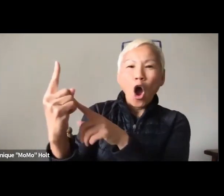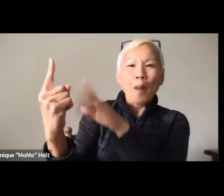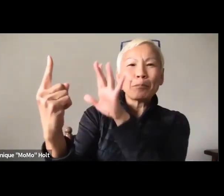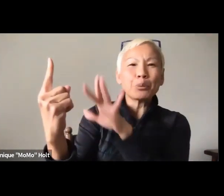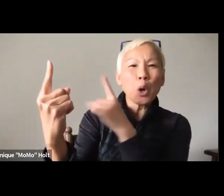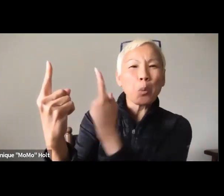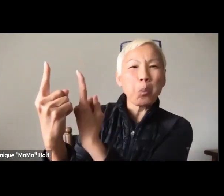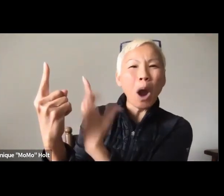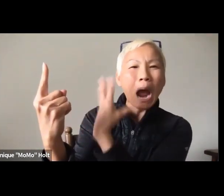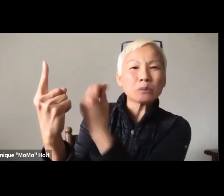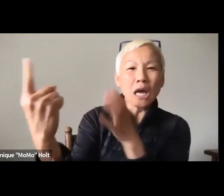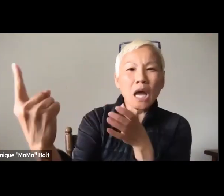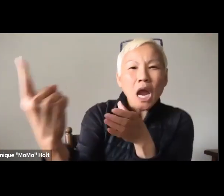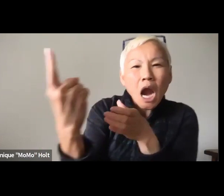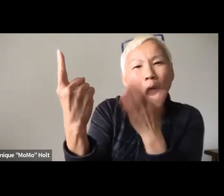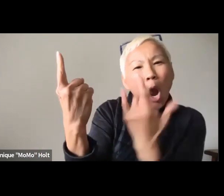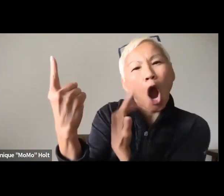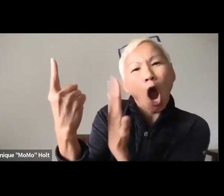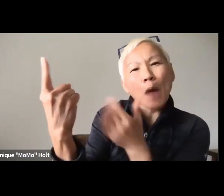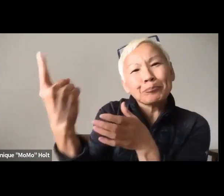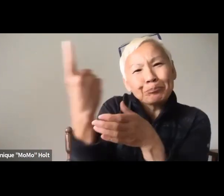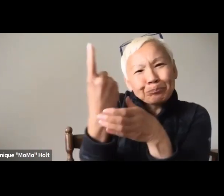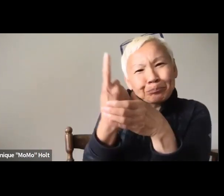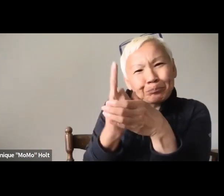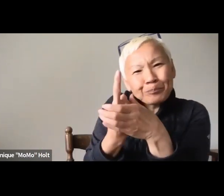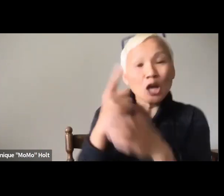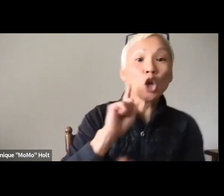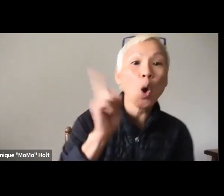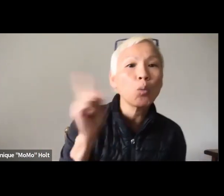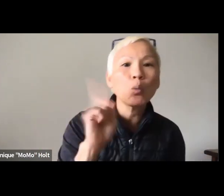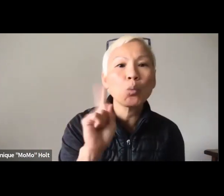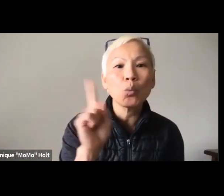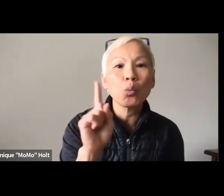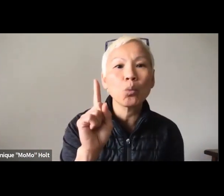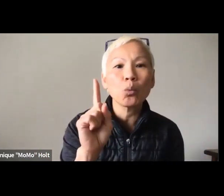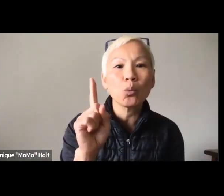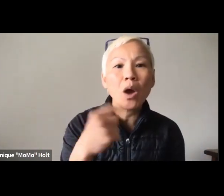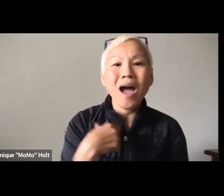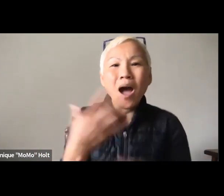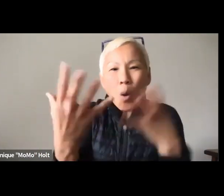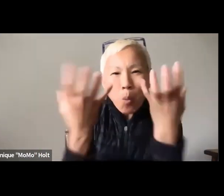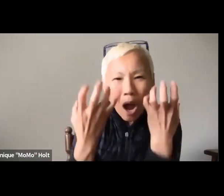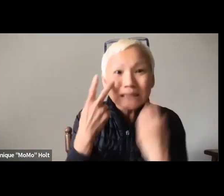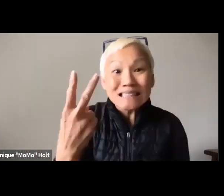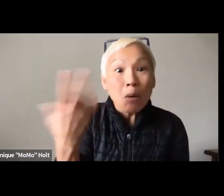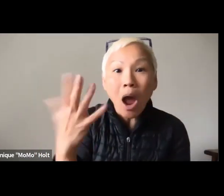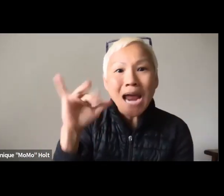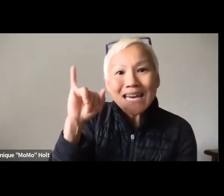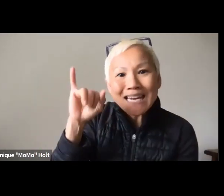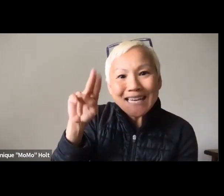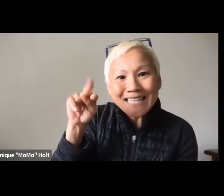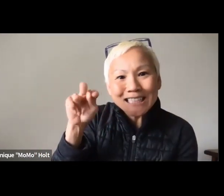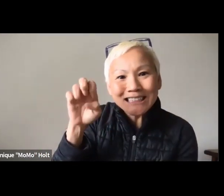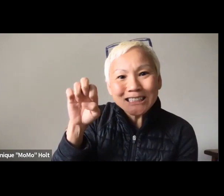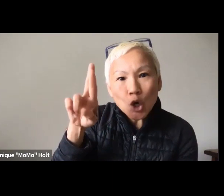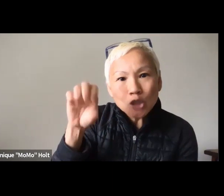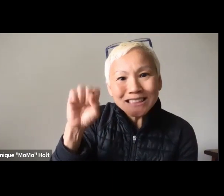really, in the word inclusion. It's kind of like bringing one, well, one poor person and bringing them into our group.